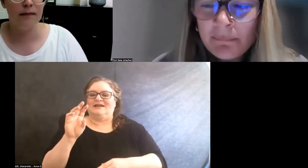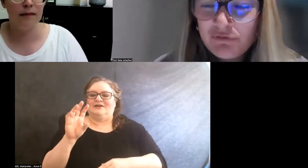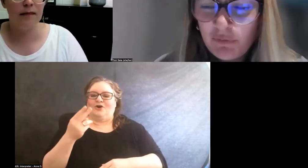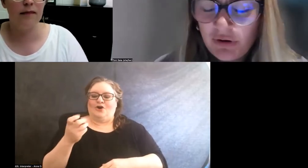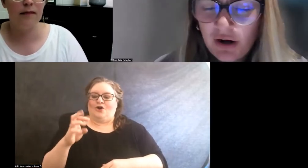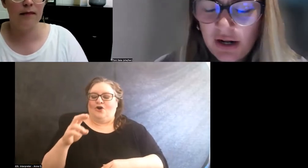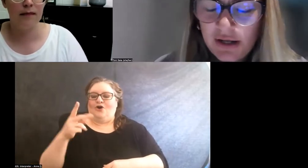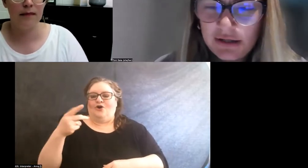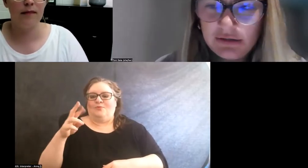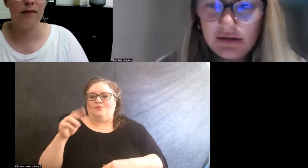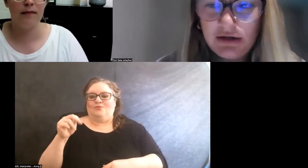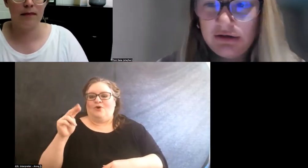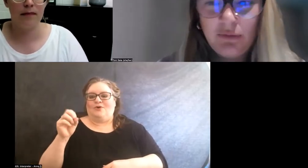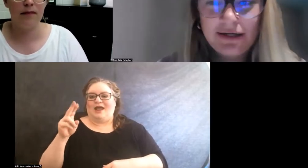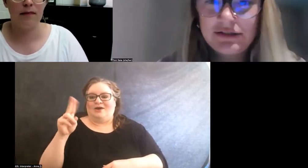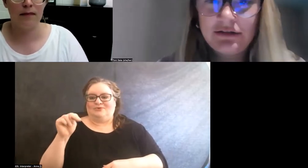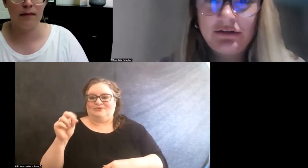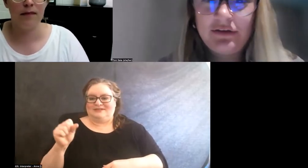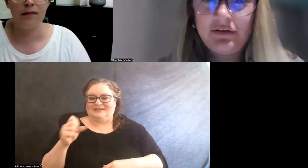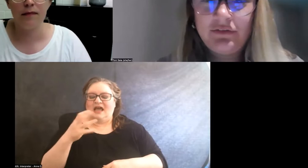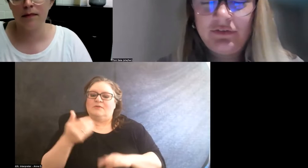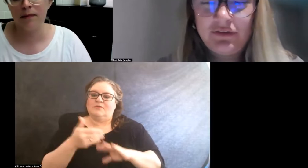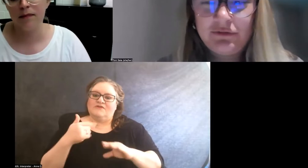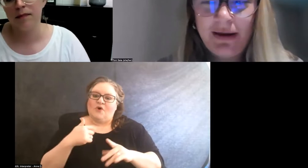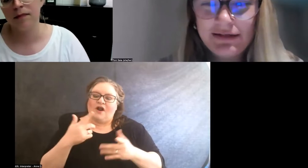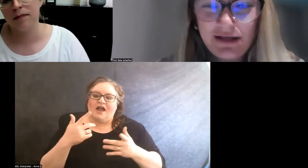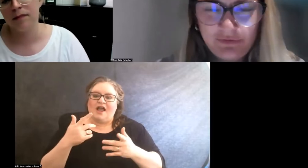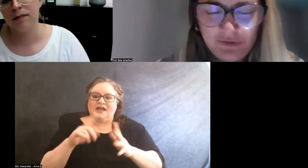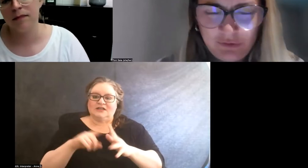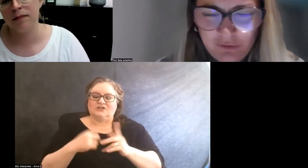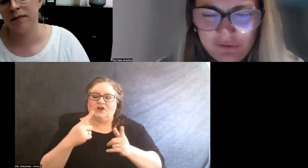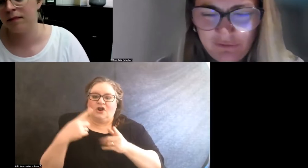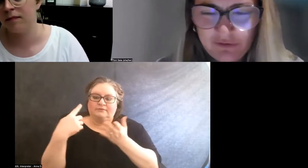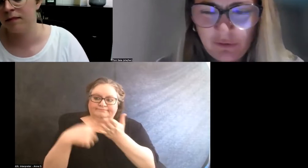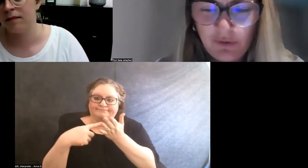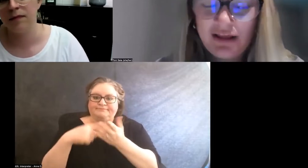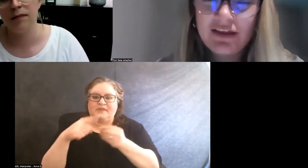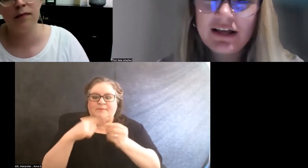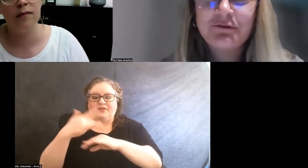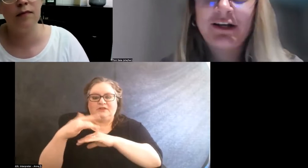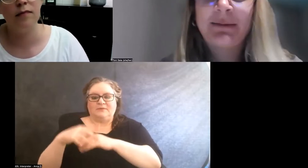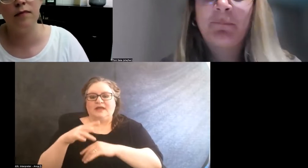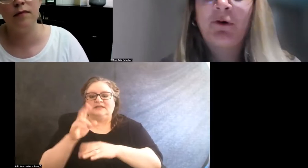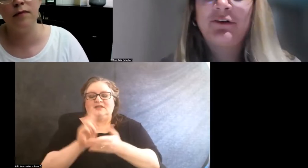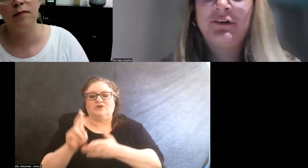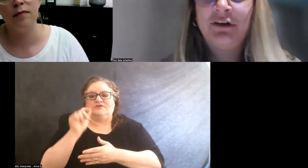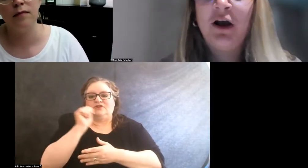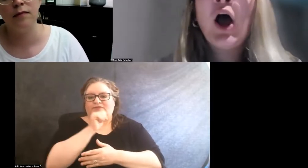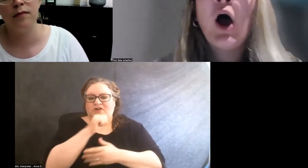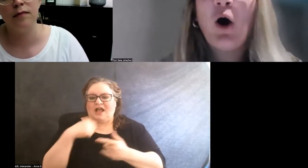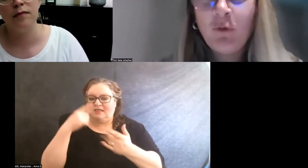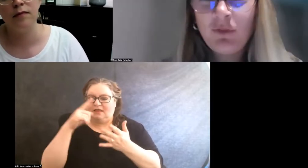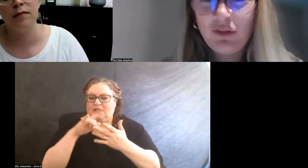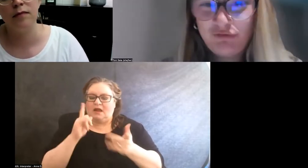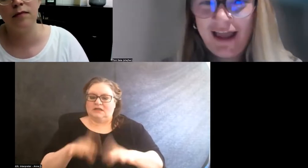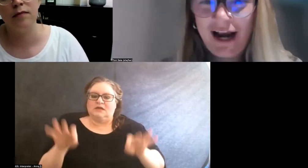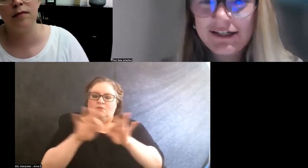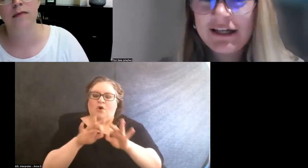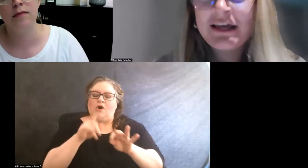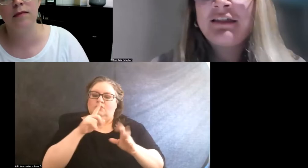Before I go into the the space at the University of Arizona, I think it's really important to own the fact